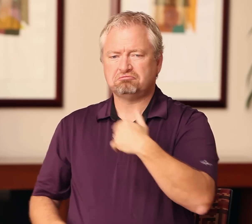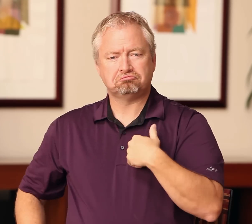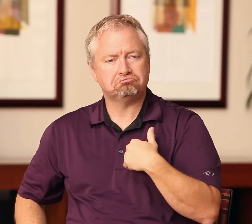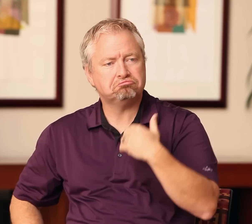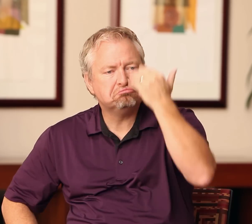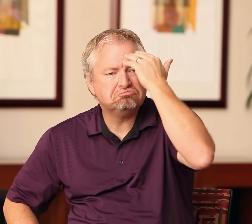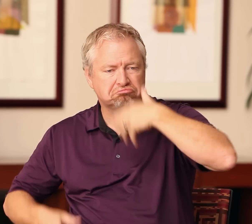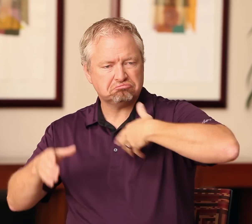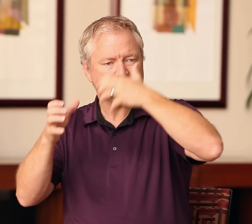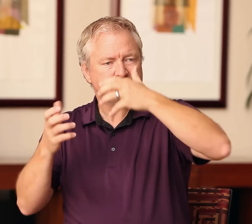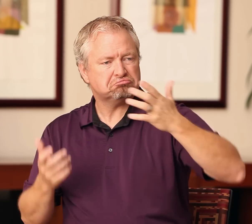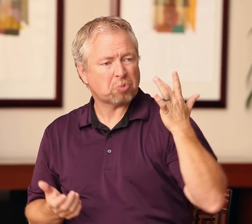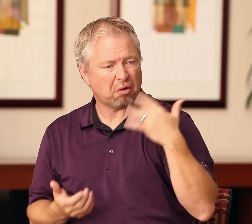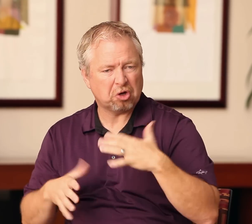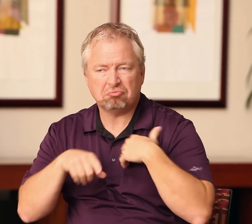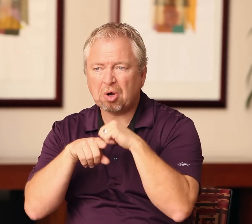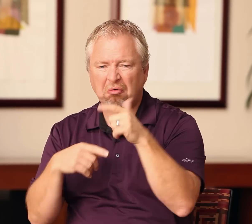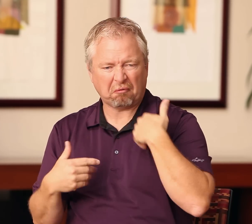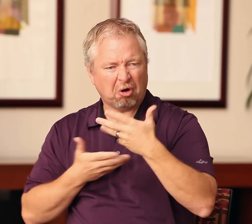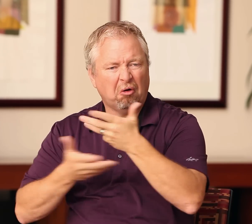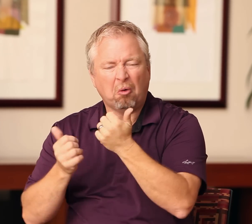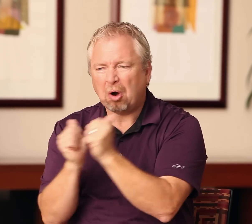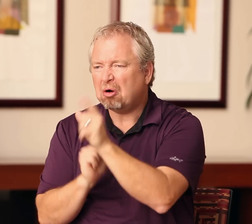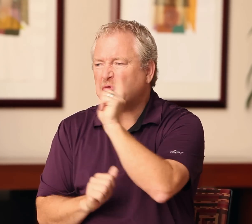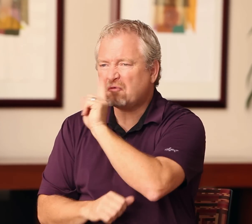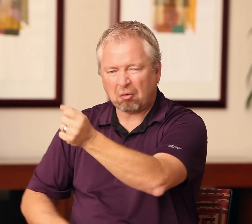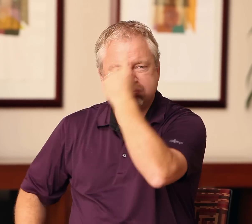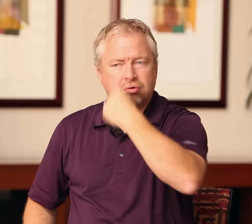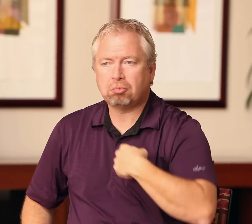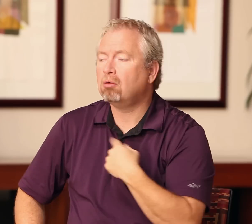They've worked with deaf people in the past, and " deaf people understand me."